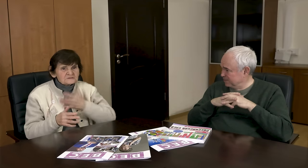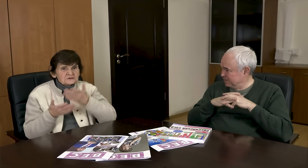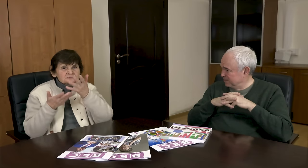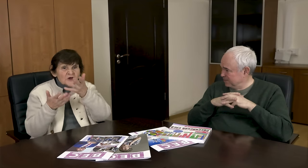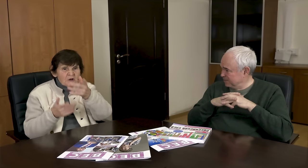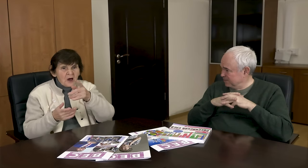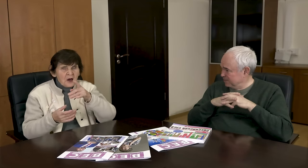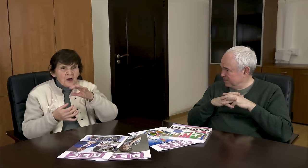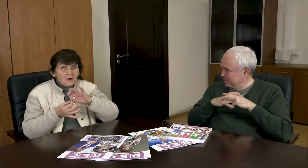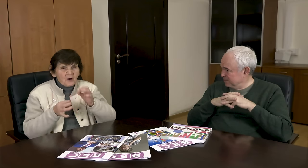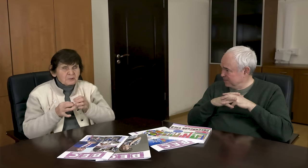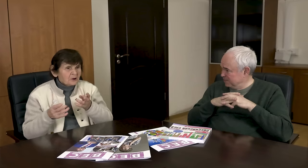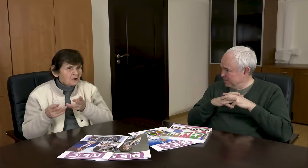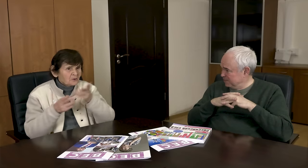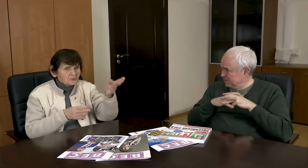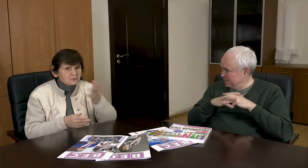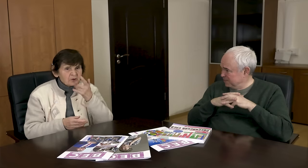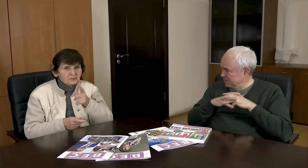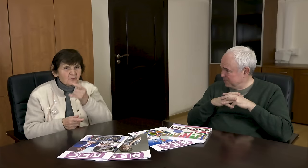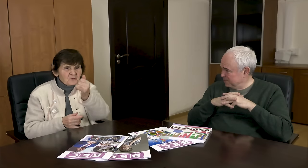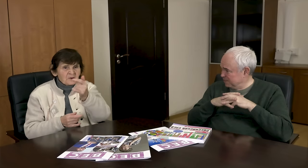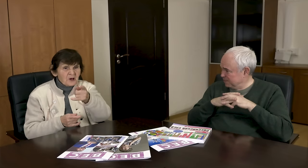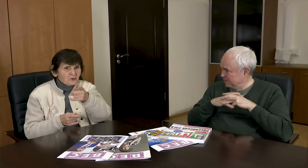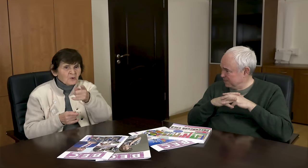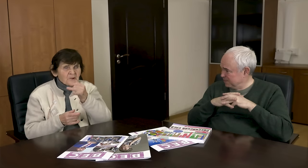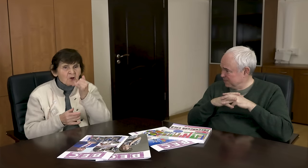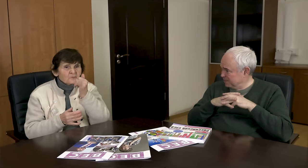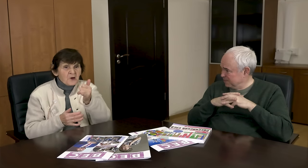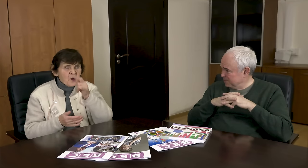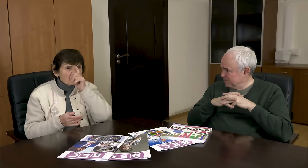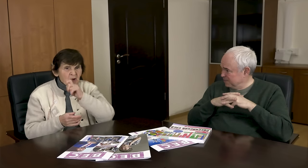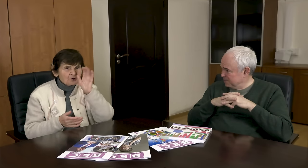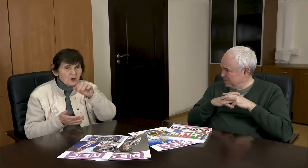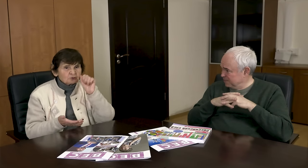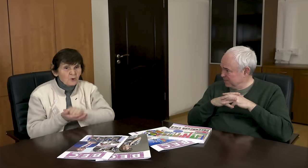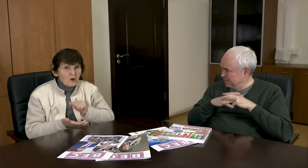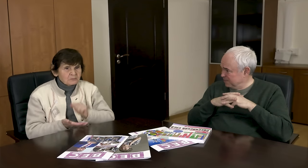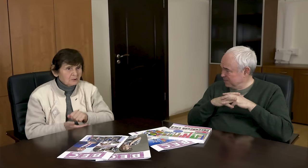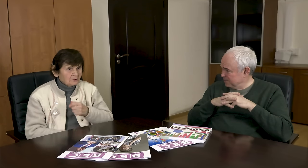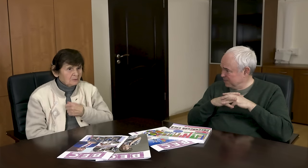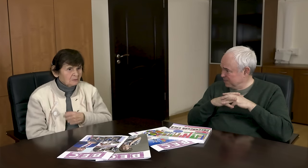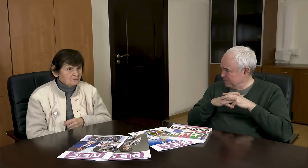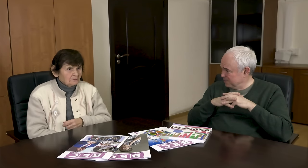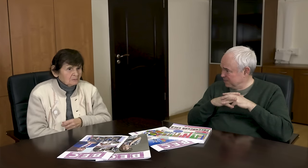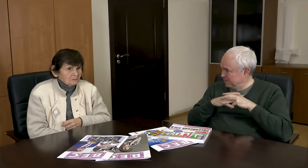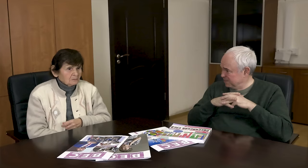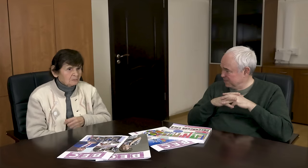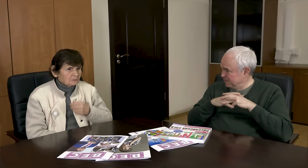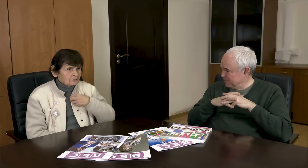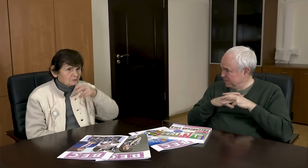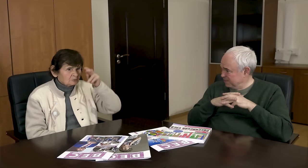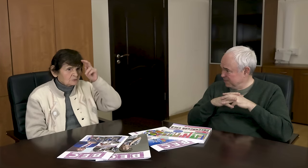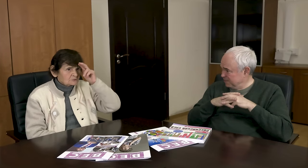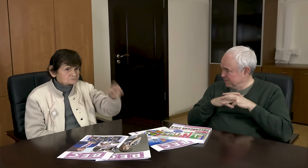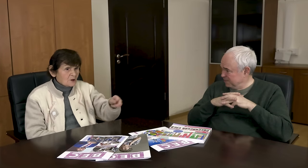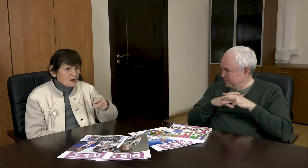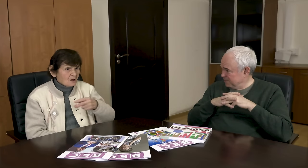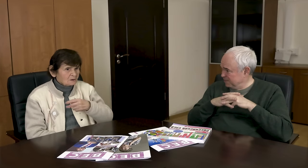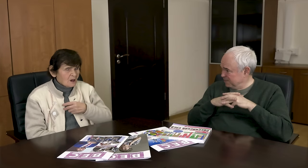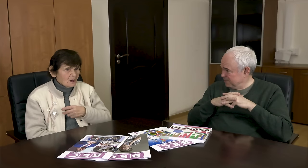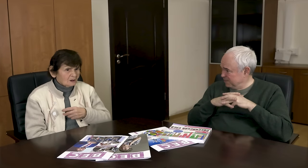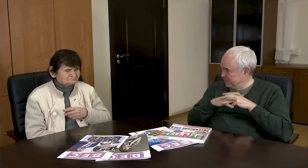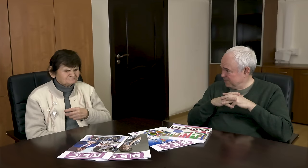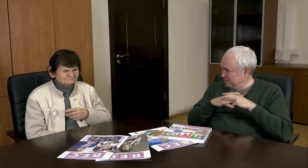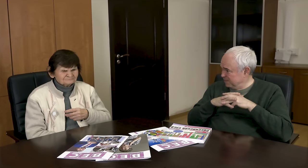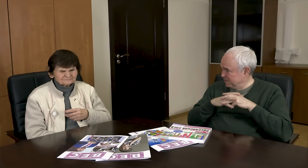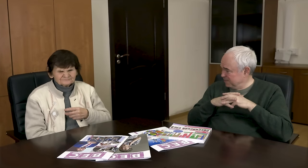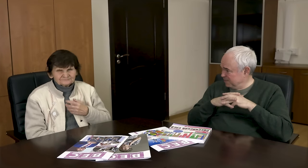They expressed their dissatisfaction with the fact that I did not take part in the Deaflympics. Because the documents are not in order.